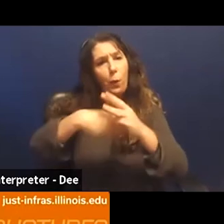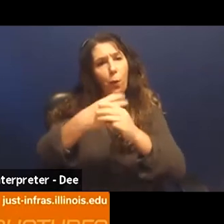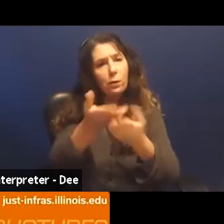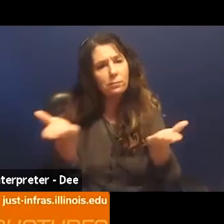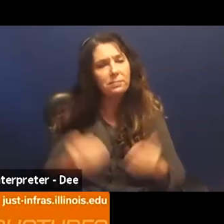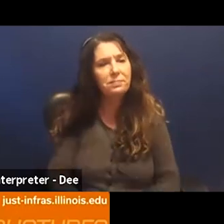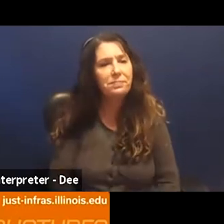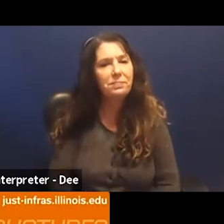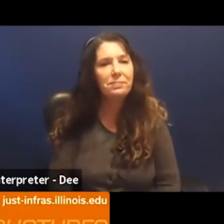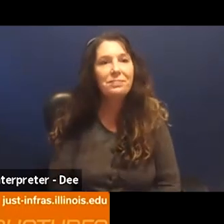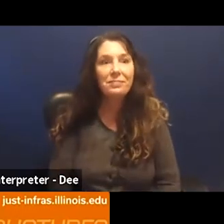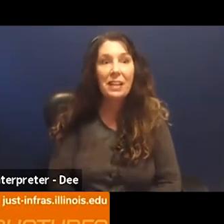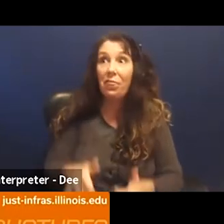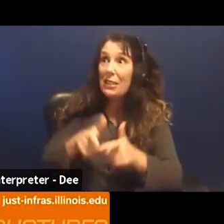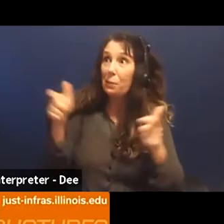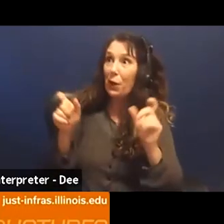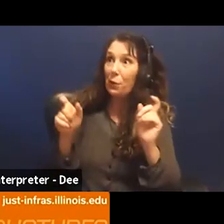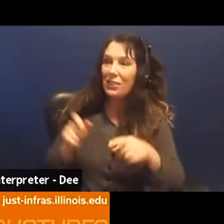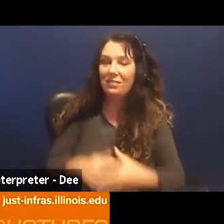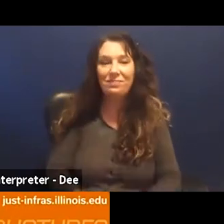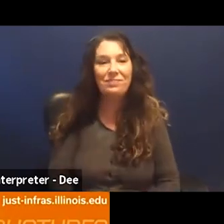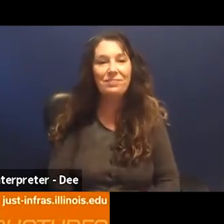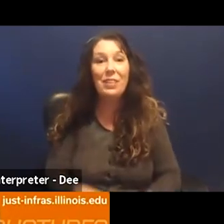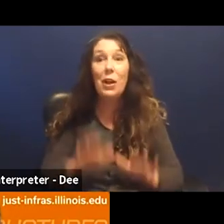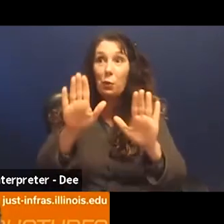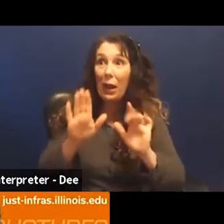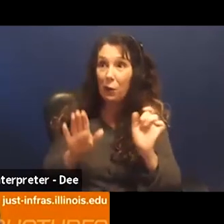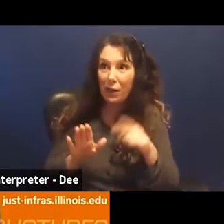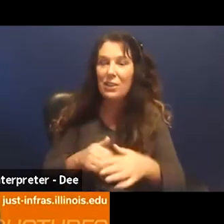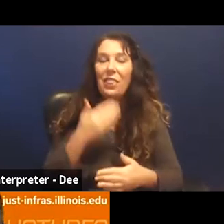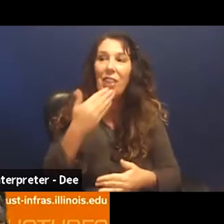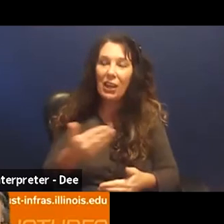Big Question. Great question. Thanks Ruby.